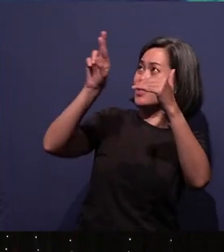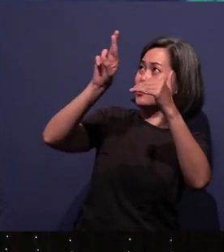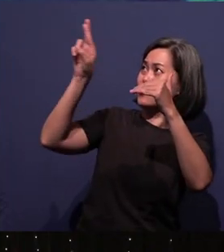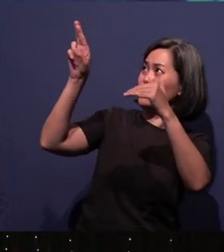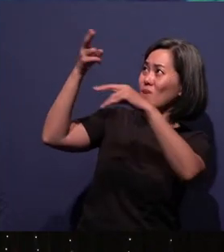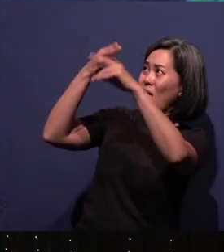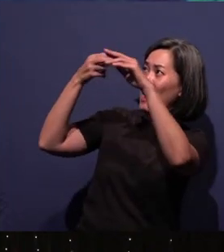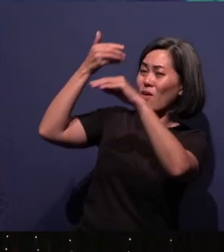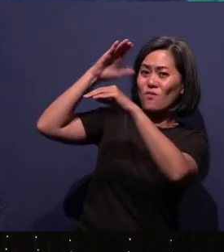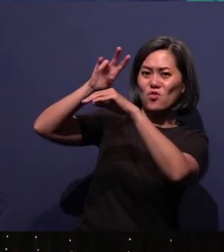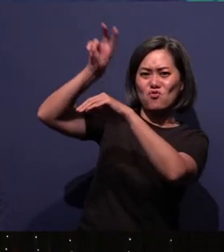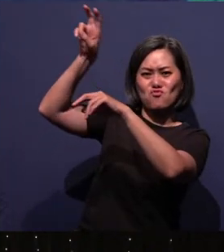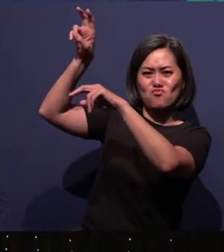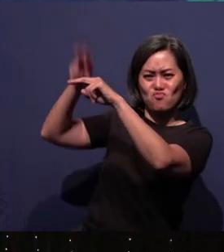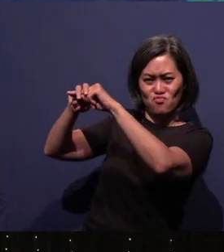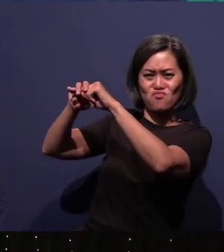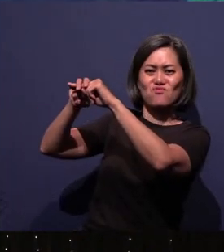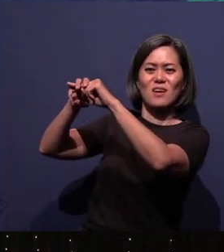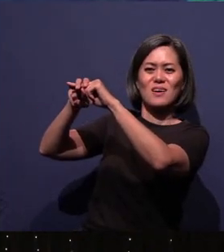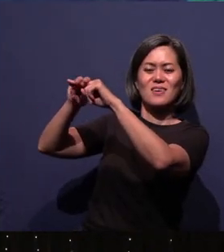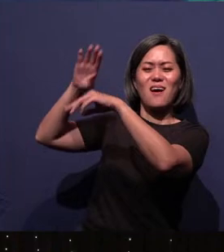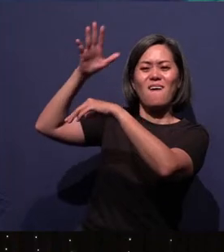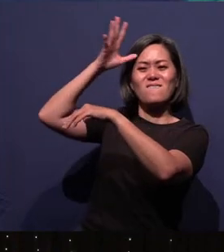the right hand of God the Father Almighty.